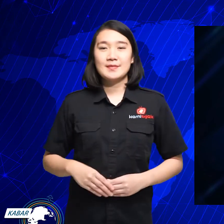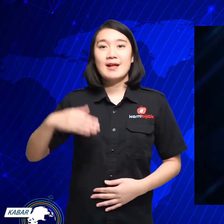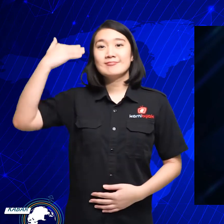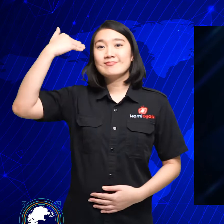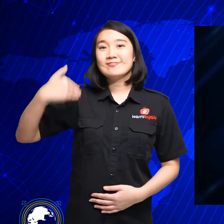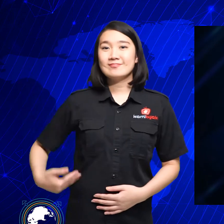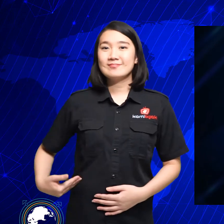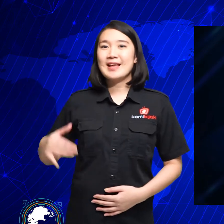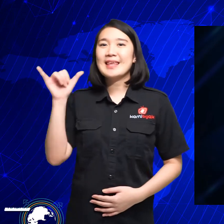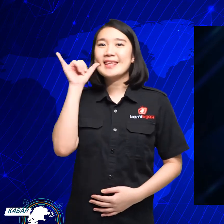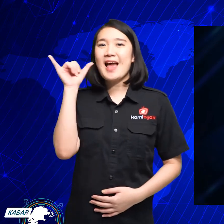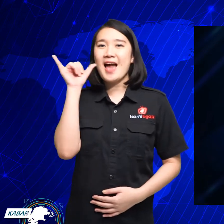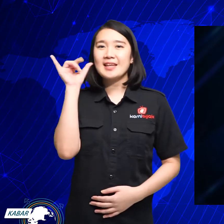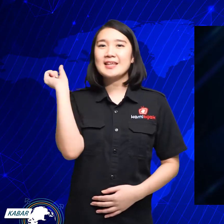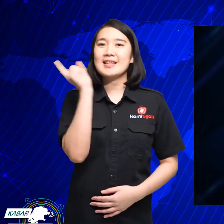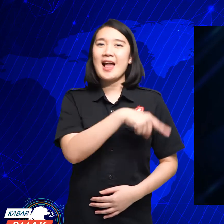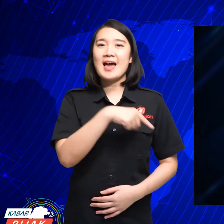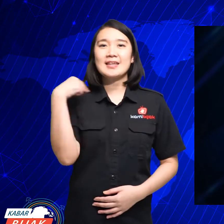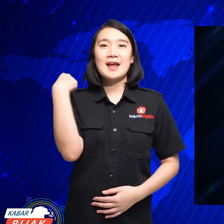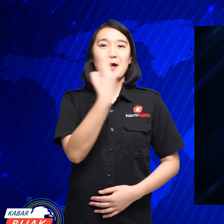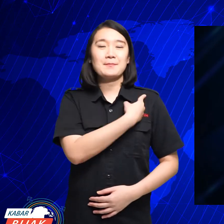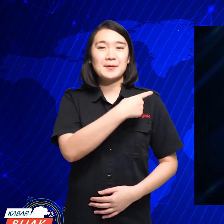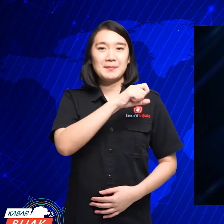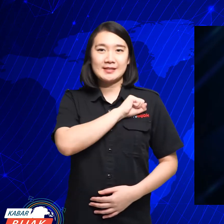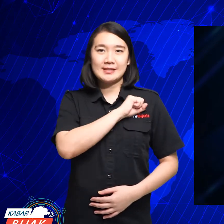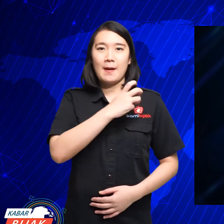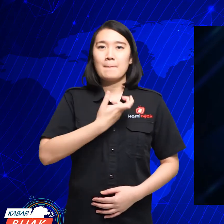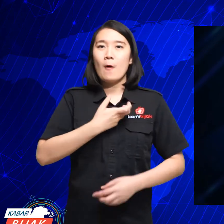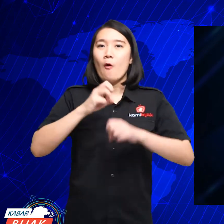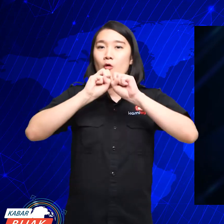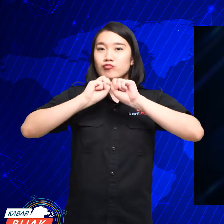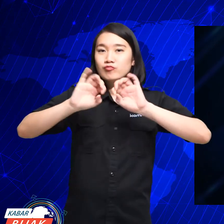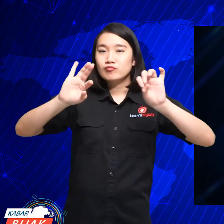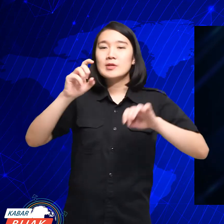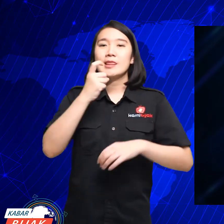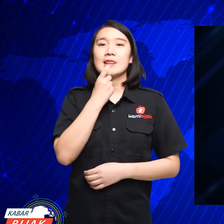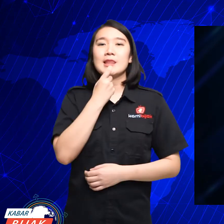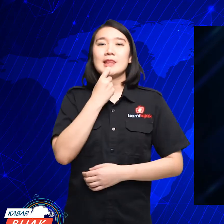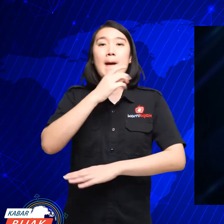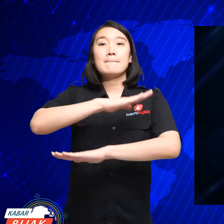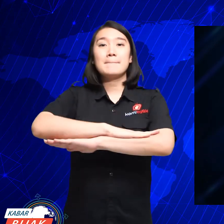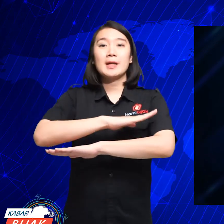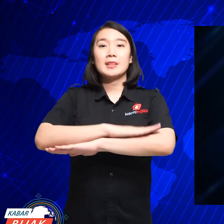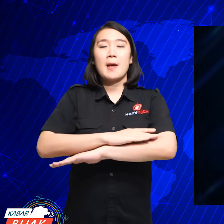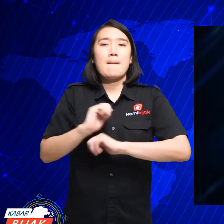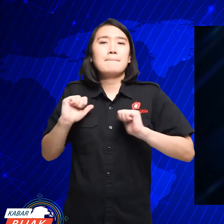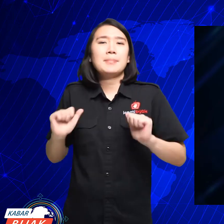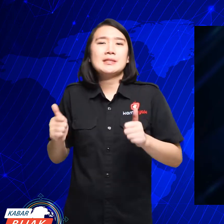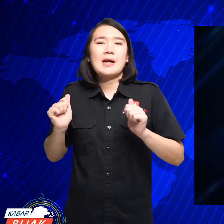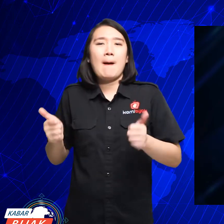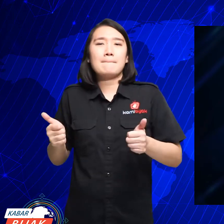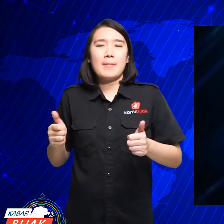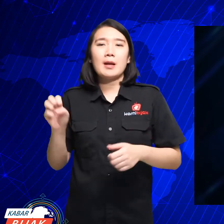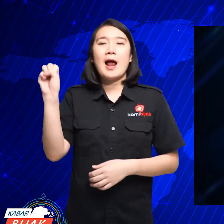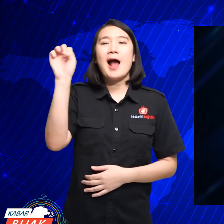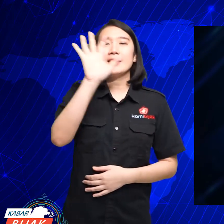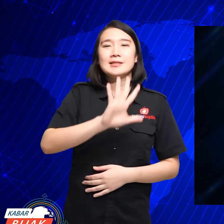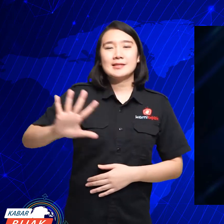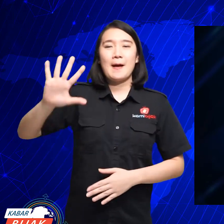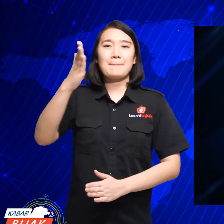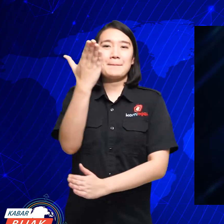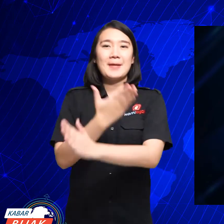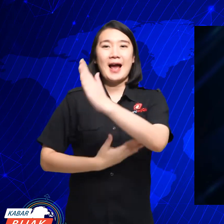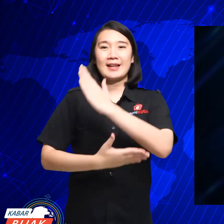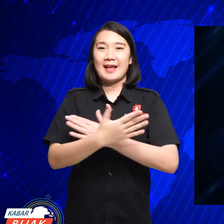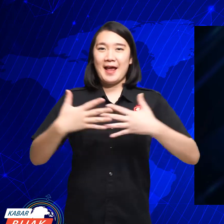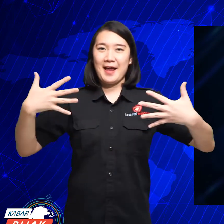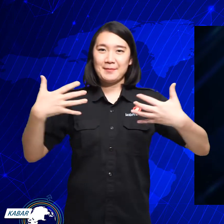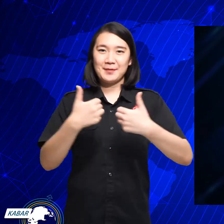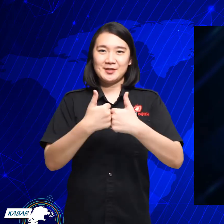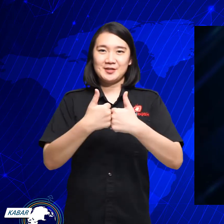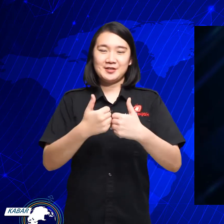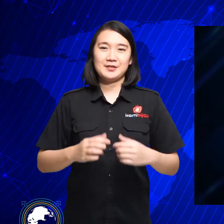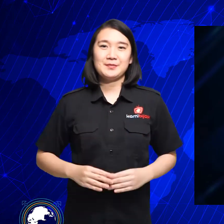I'm Yani from Us, Wise would like to inform news about the preparation of the ASEAN Para Games.